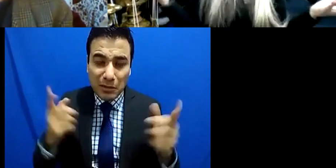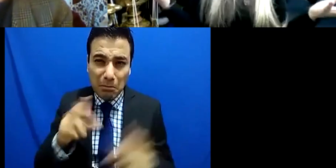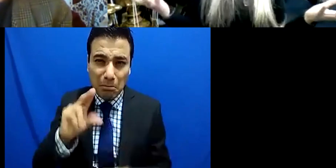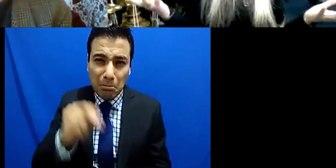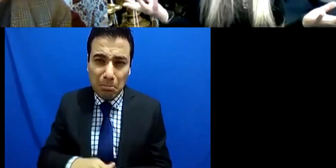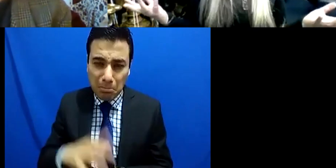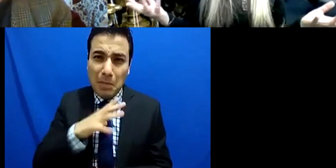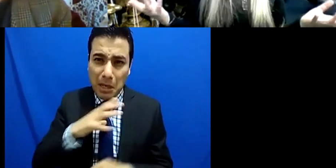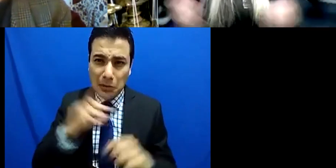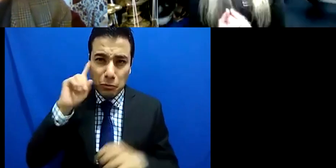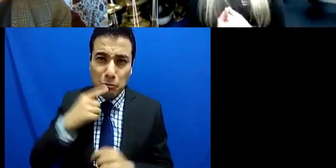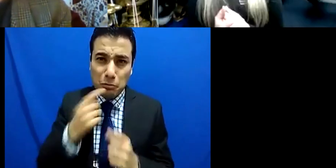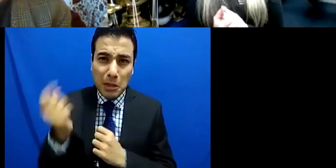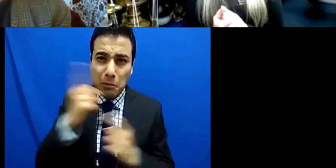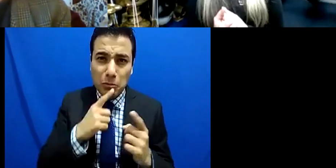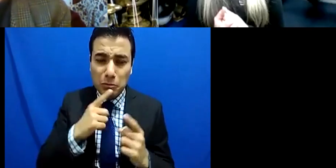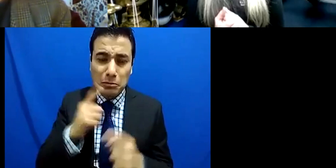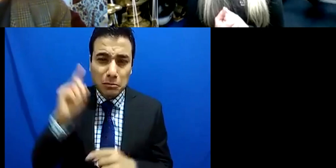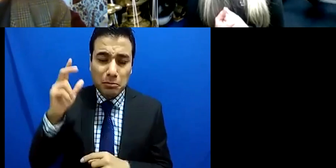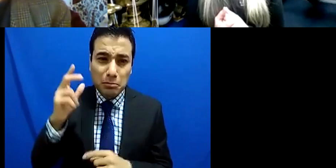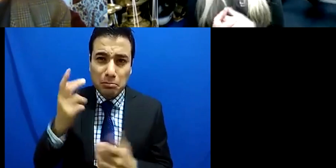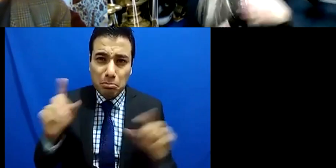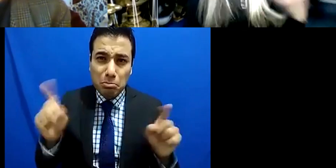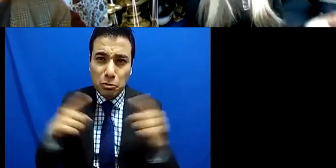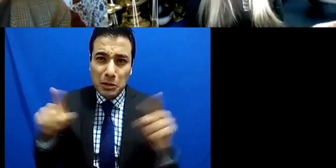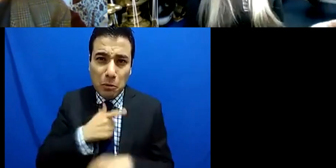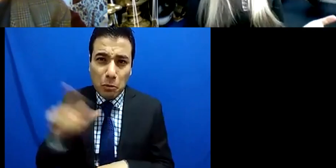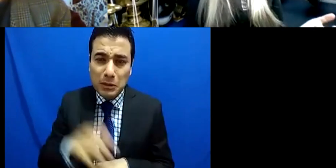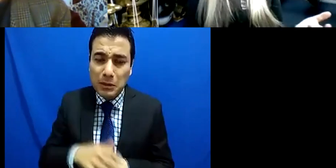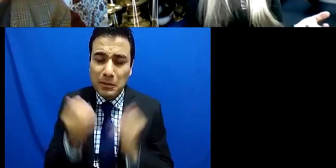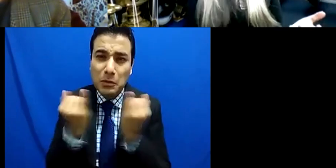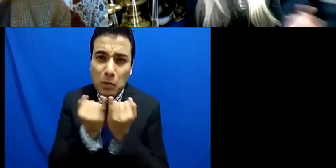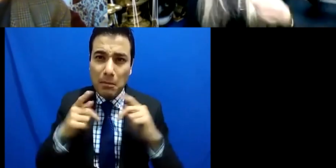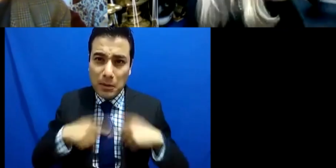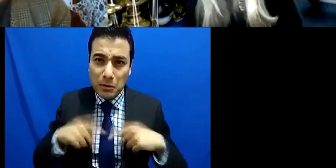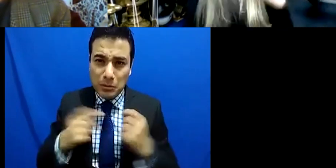it's quite natural and some people have more music in their homes than others that's